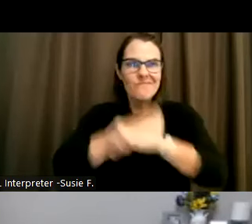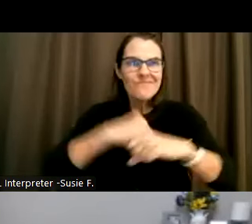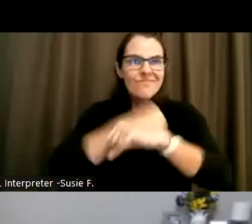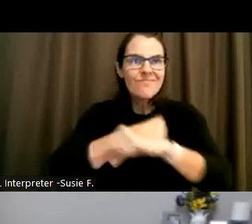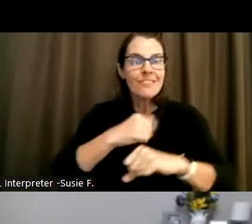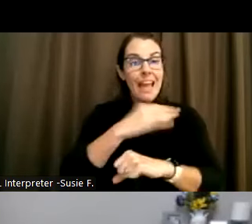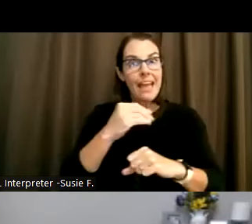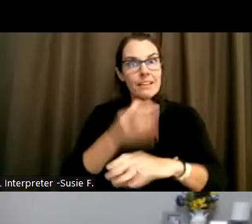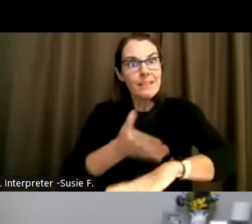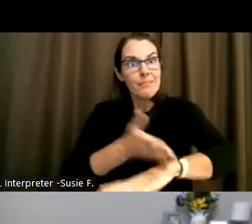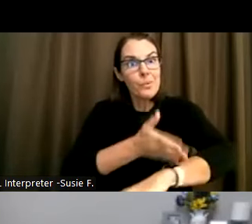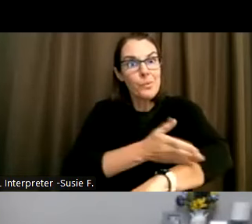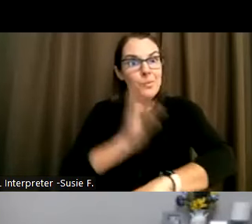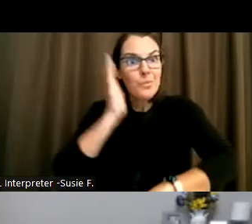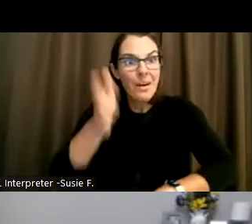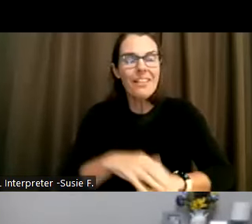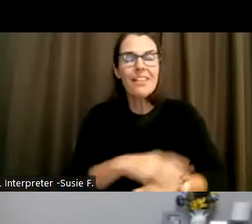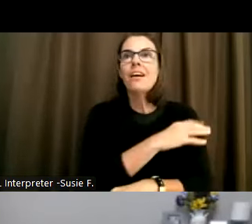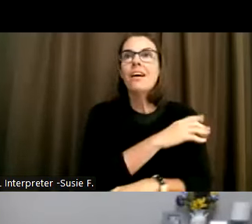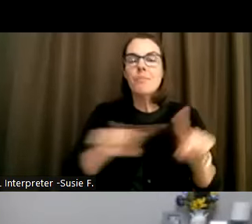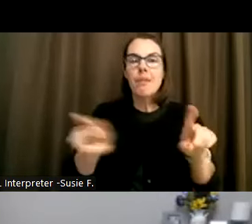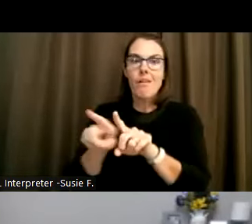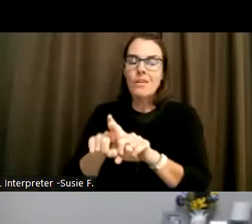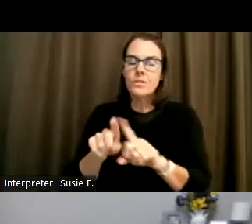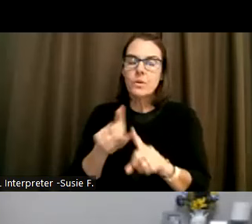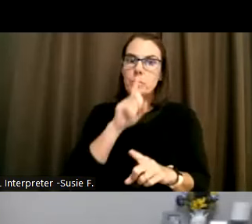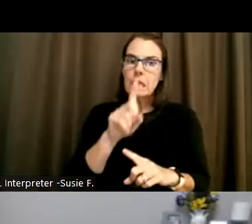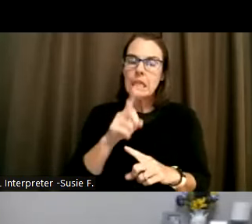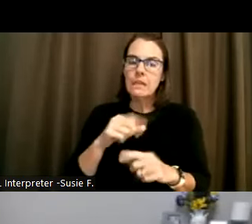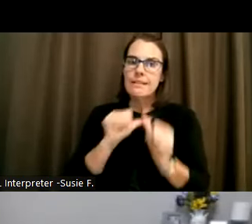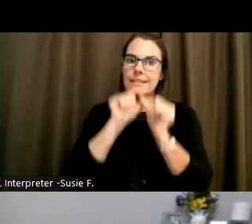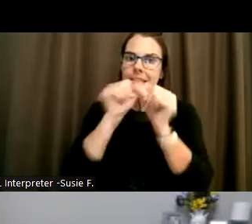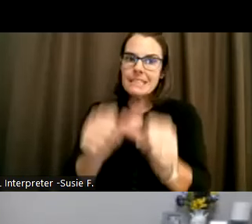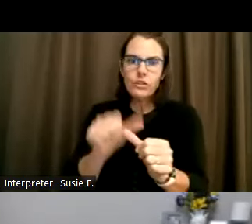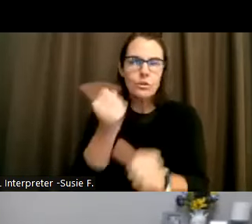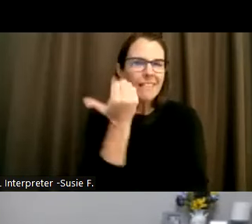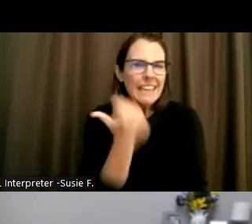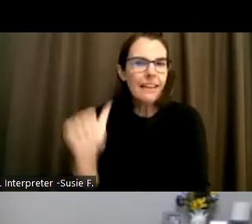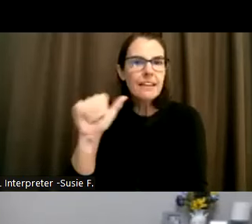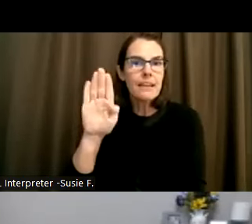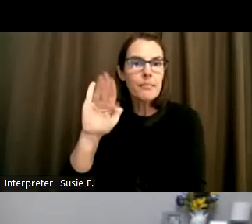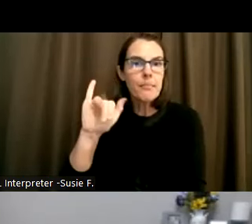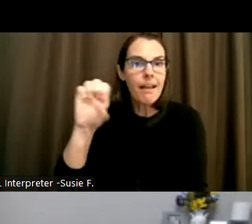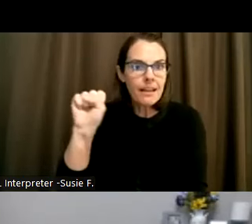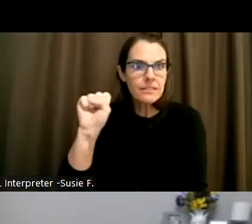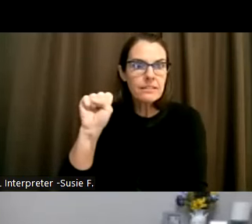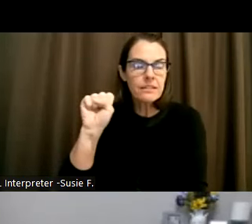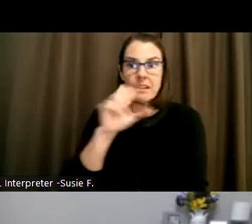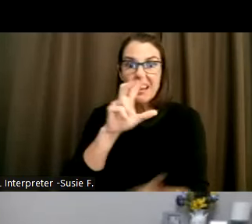but we will continue to fight the bias, any bias in discrimination against people with disabilities.